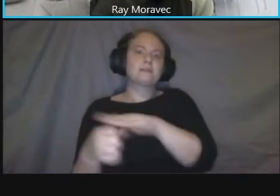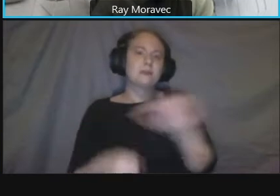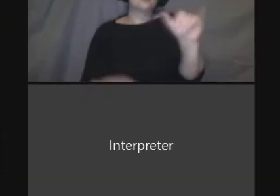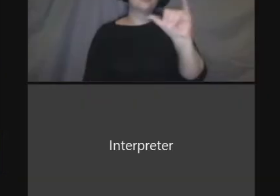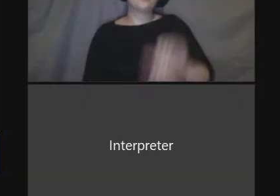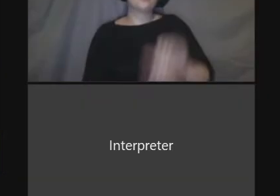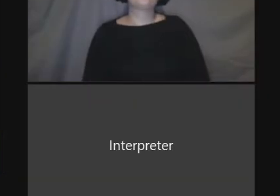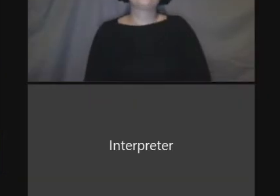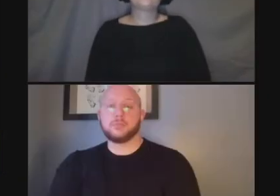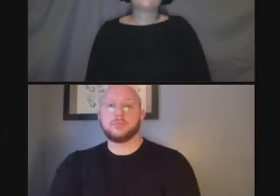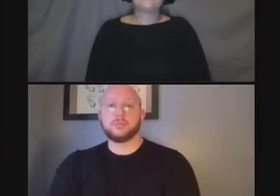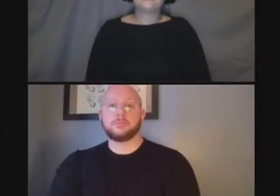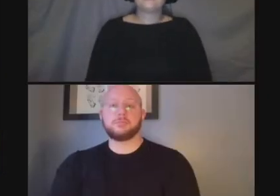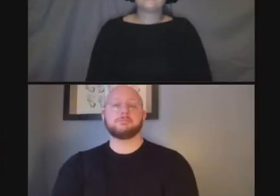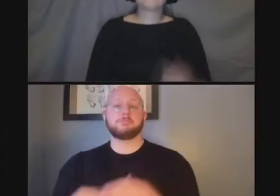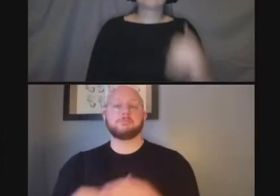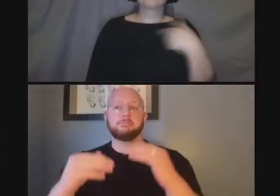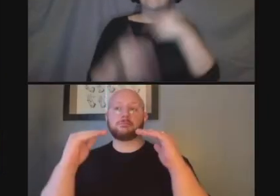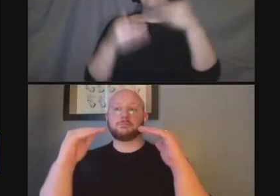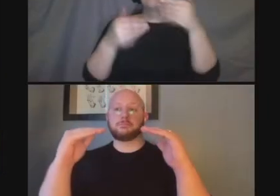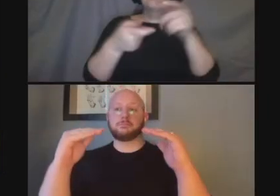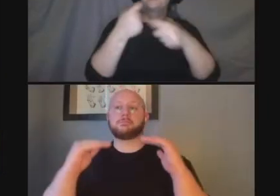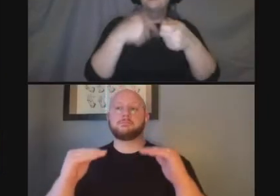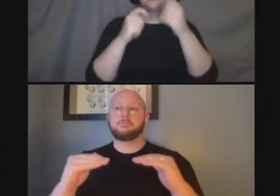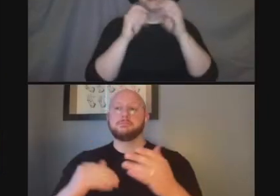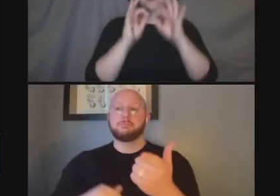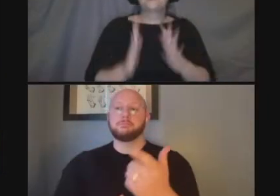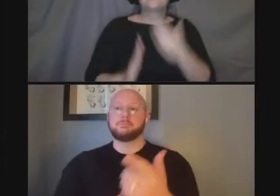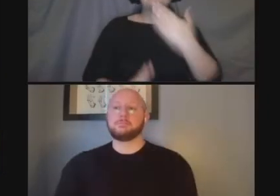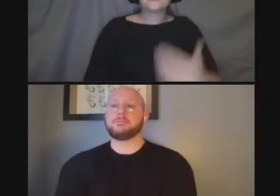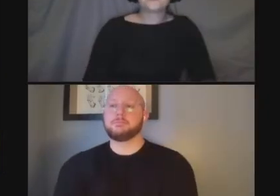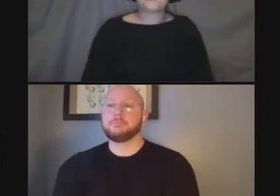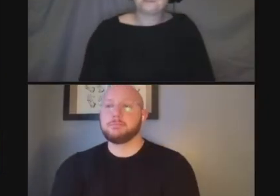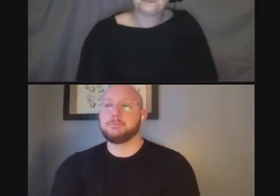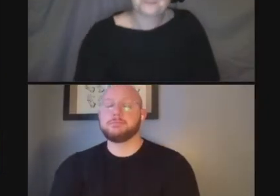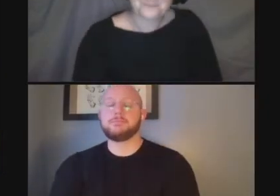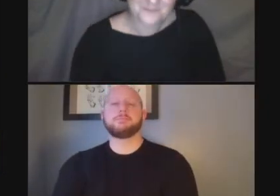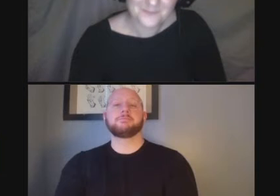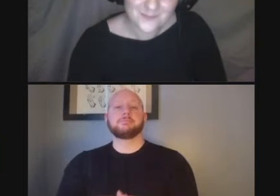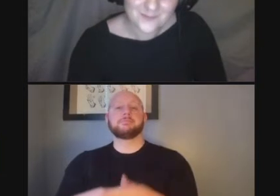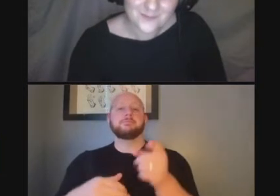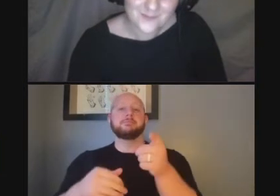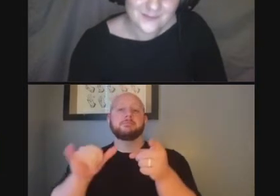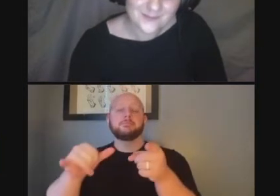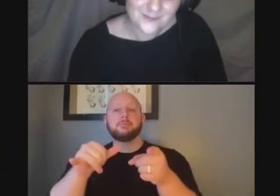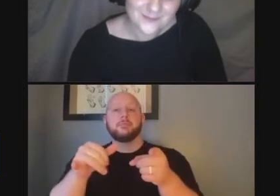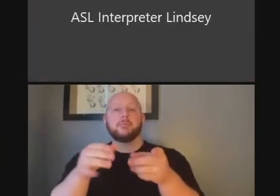we go to the next slide uh connecticut avenue along busy terrace to vanessa street